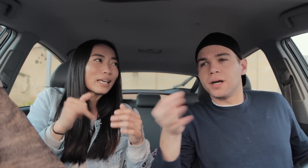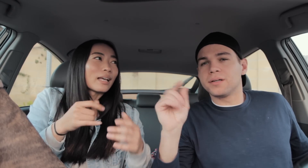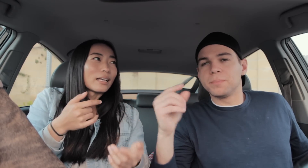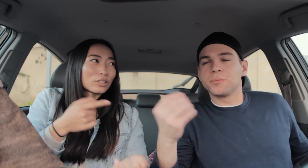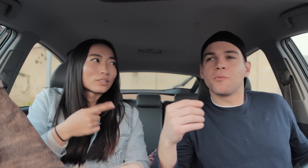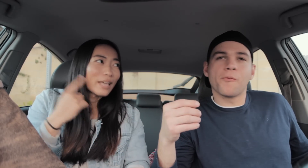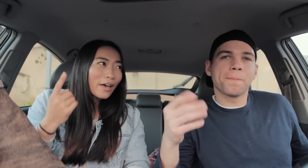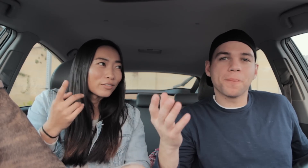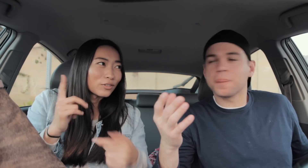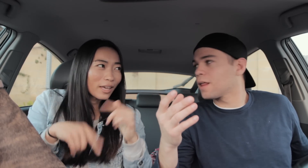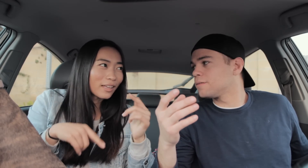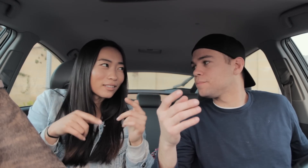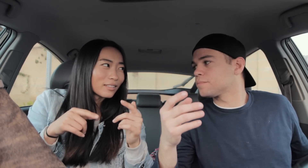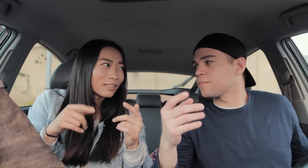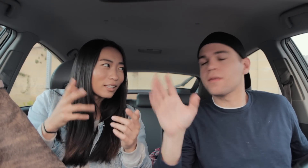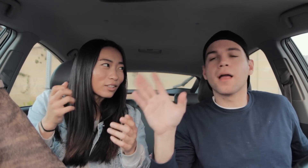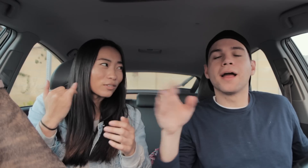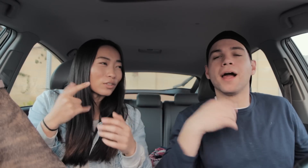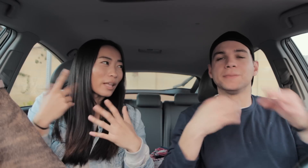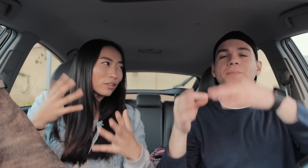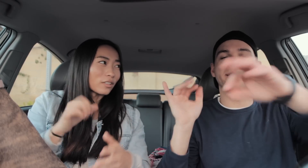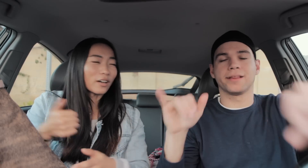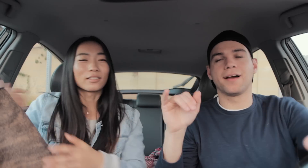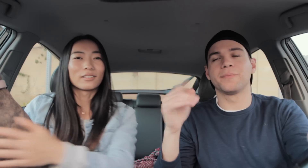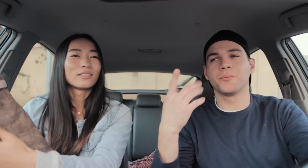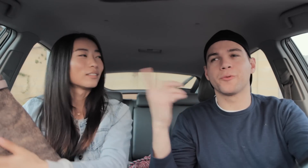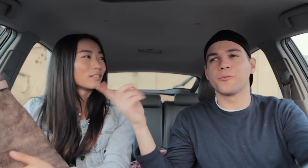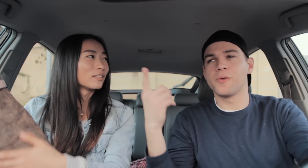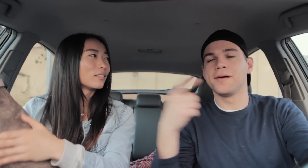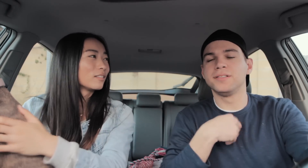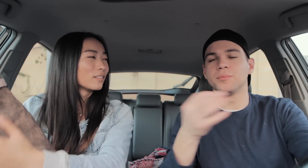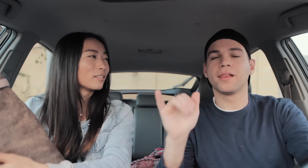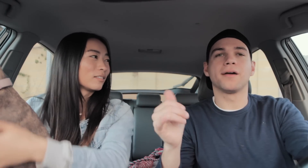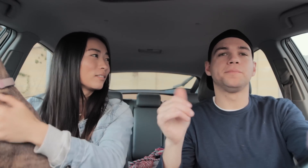R: I'll explain a little more You're Deaf. You can't hear if you're loud or not I'll explain that. yeah you're right. I'll explain that